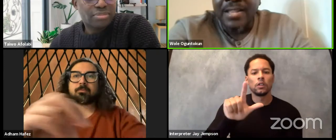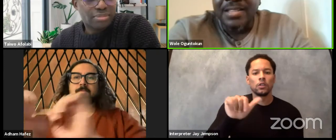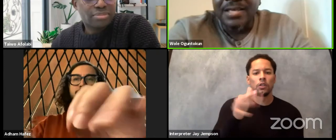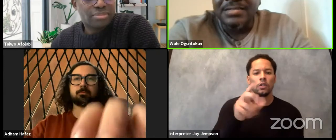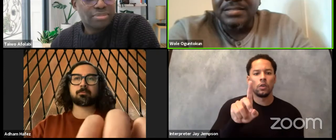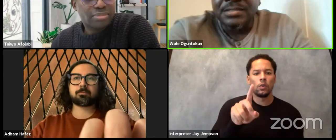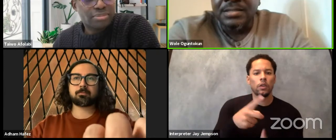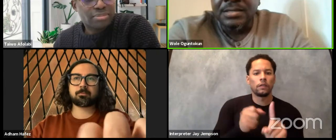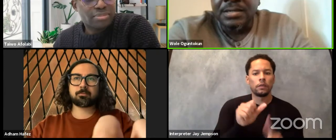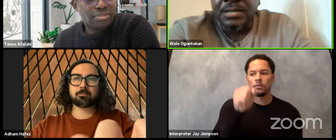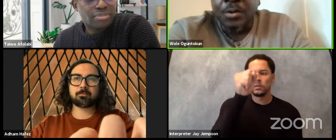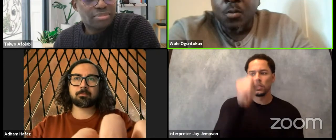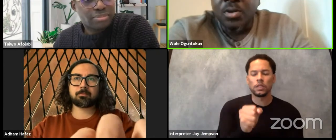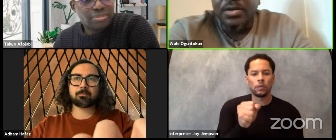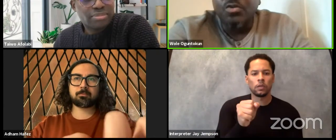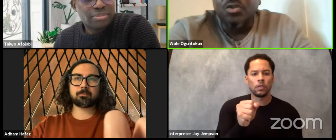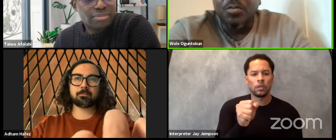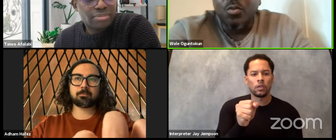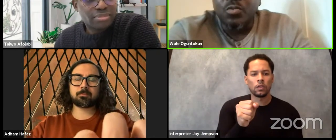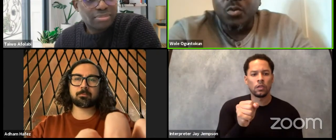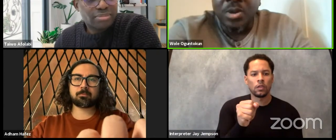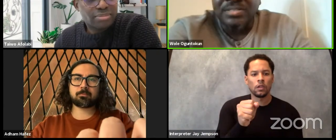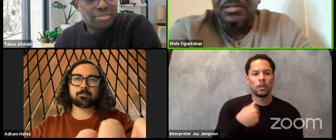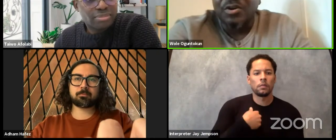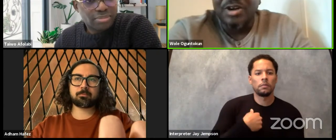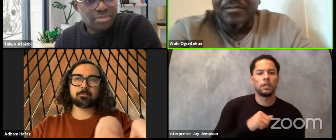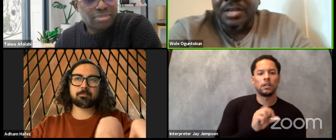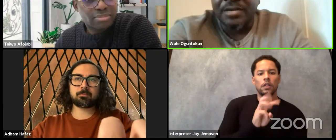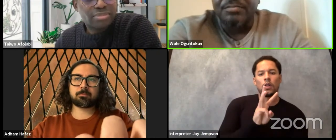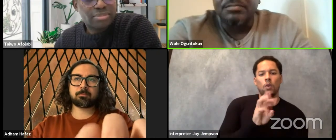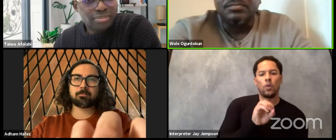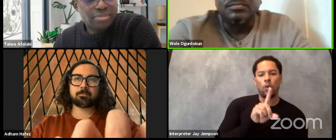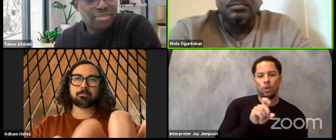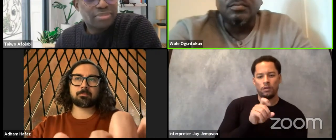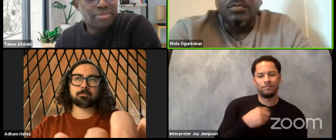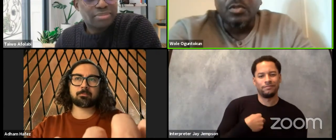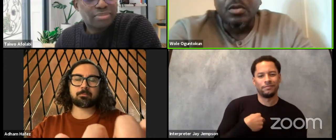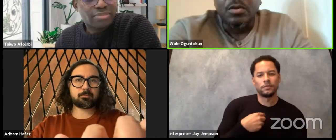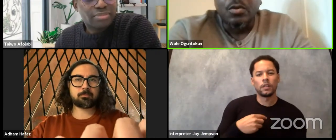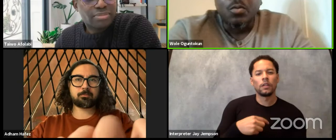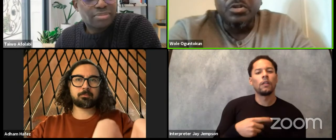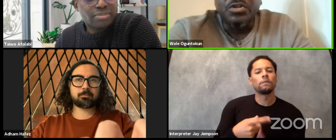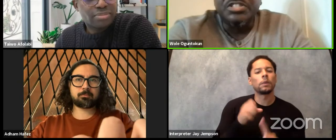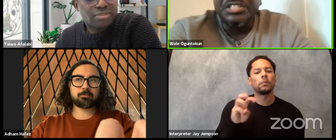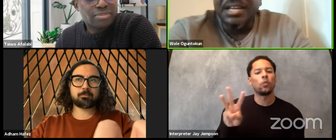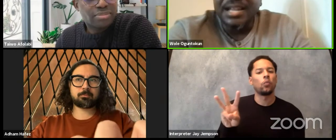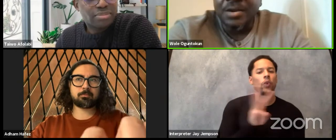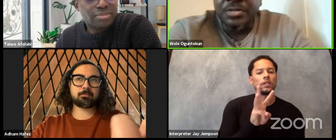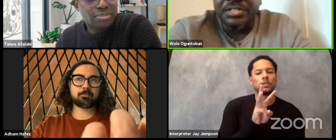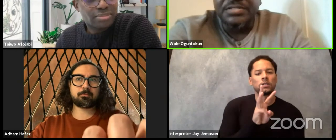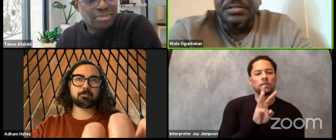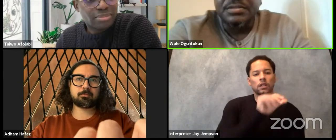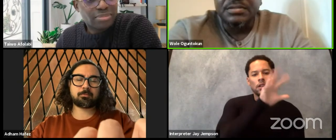and there's Wole who's from the West of Africa. We do not share languages.